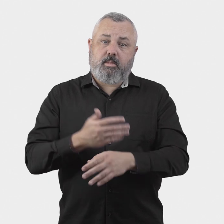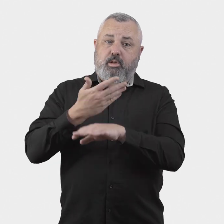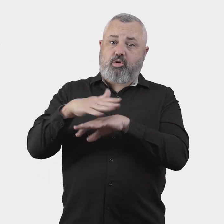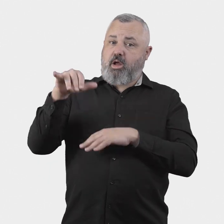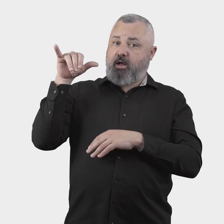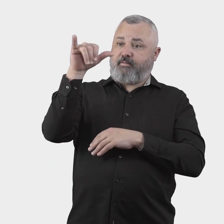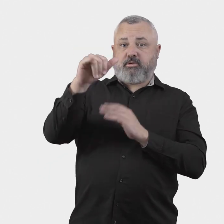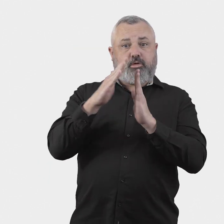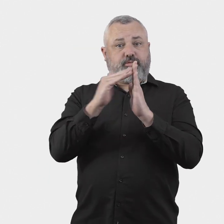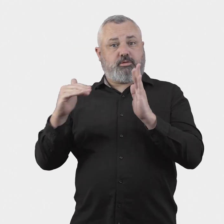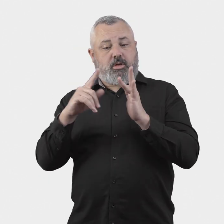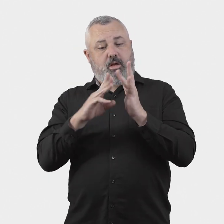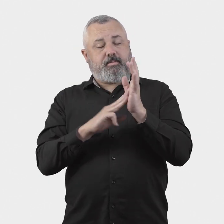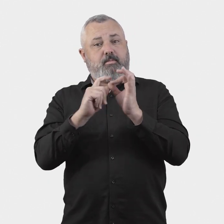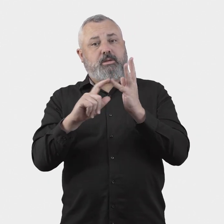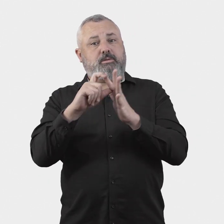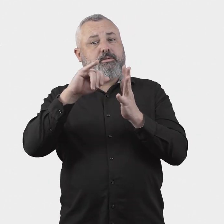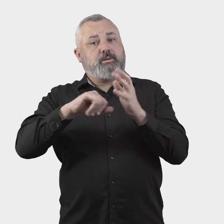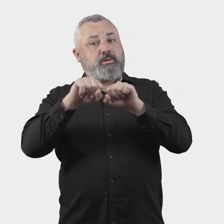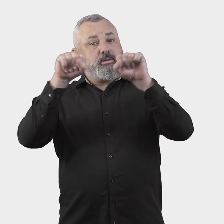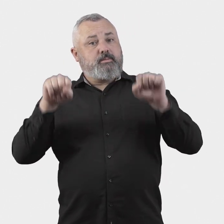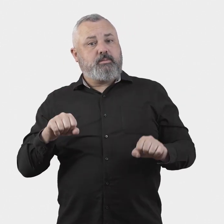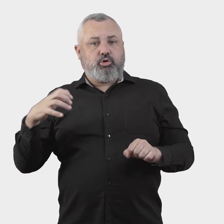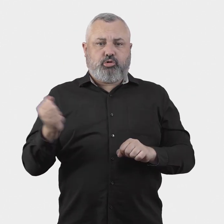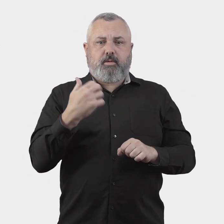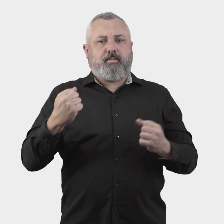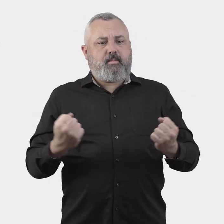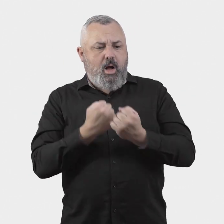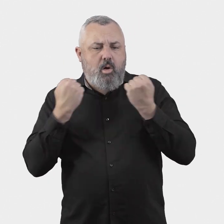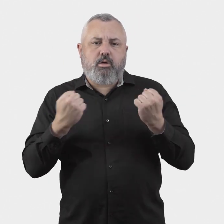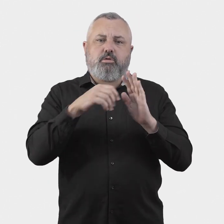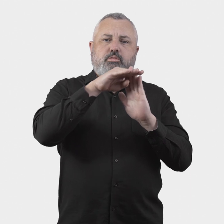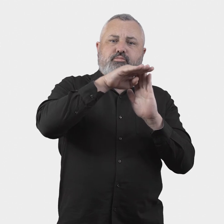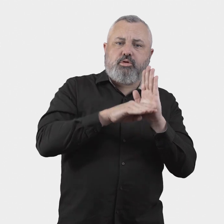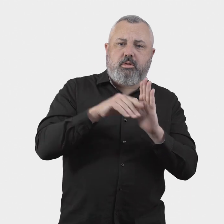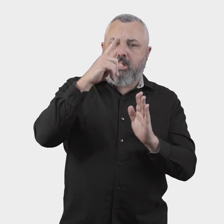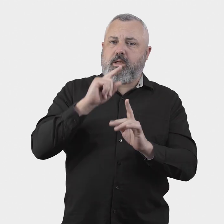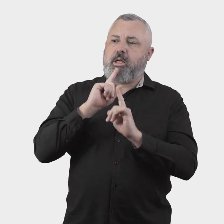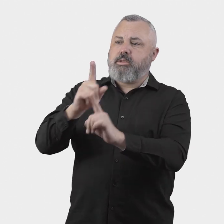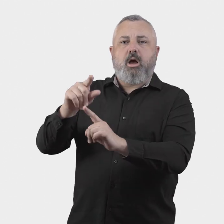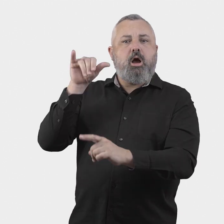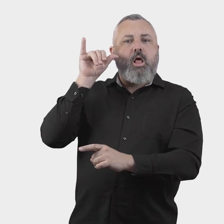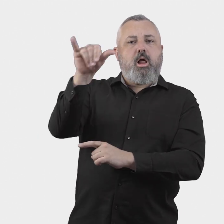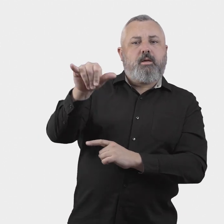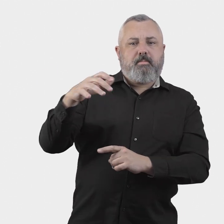22. What specific powers should the Aviation Industry Ombuds Scheme have to require airlines to